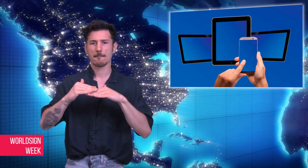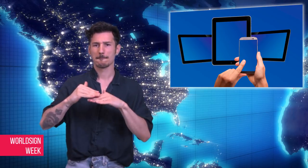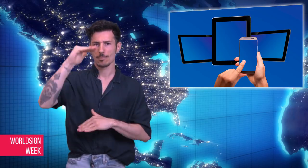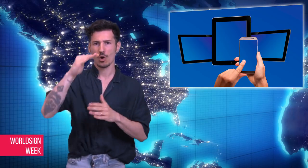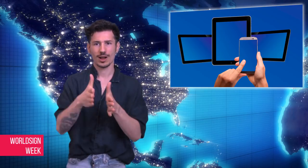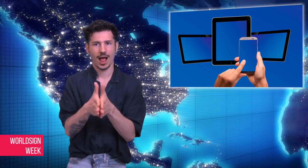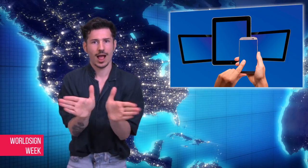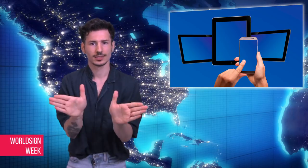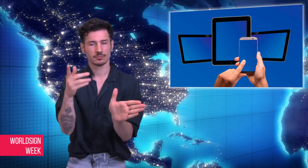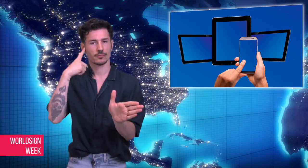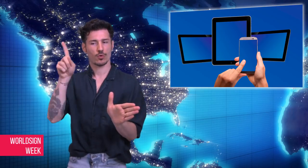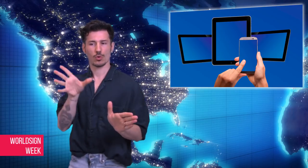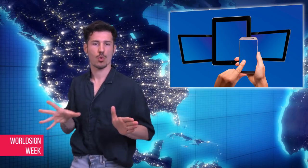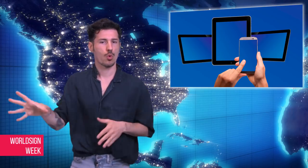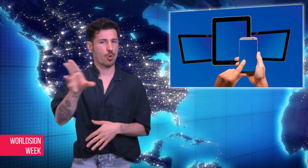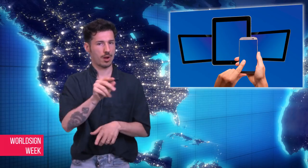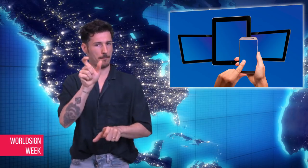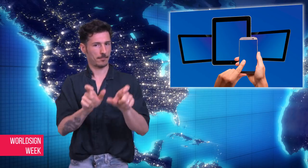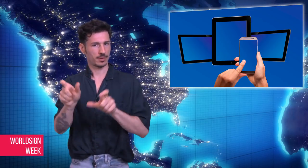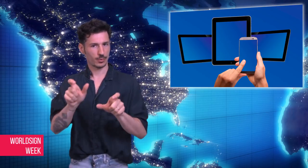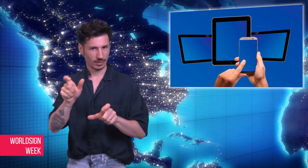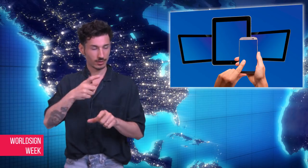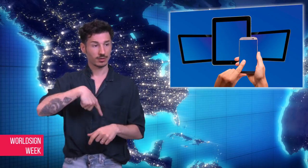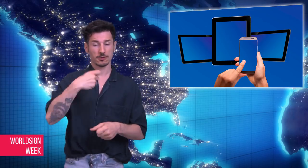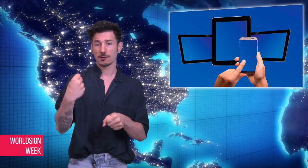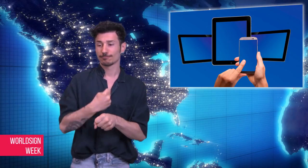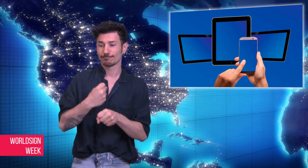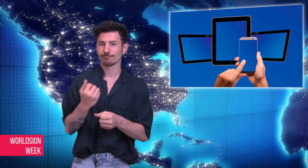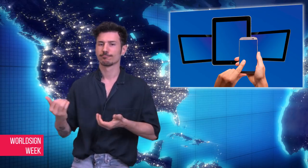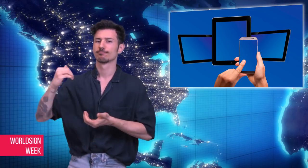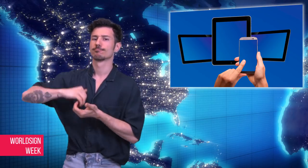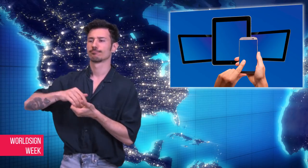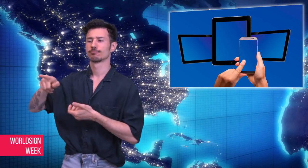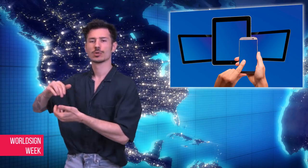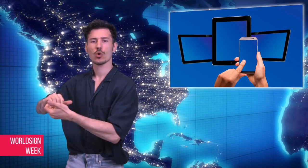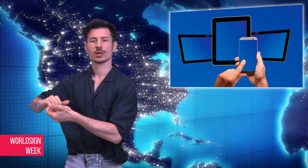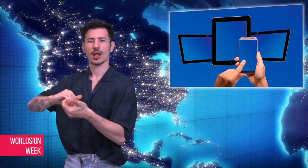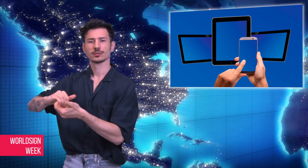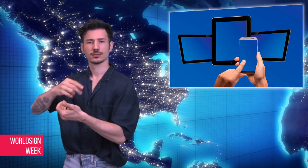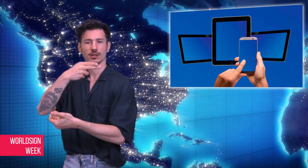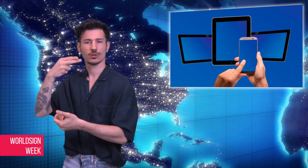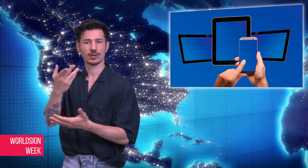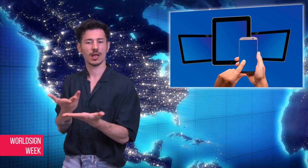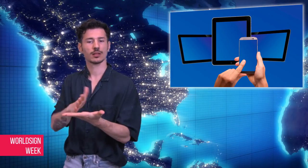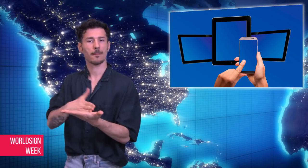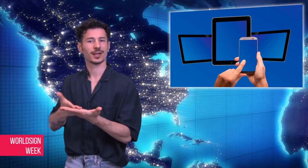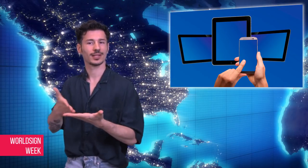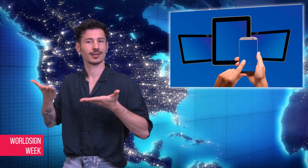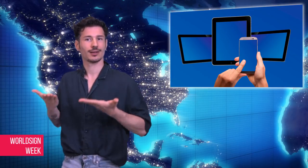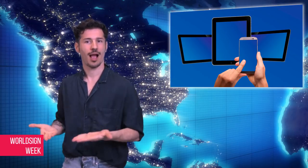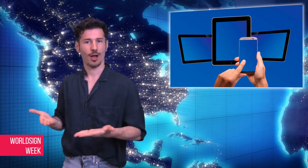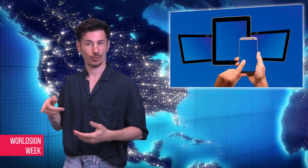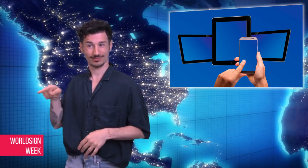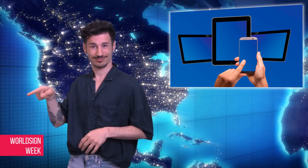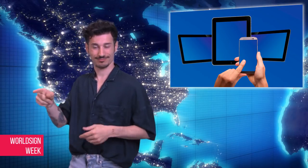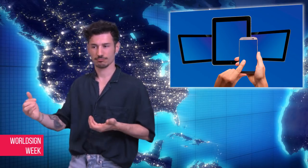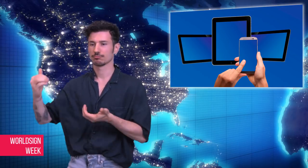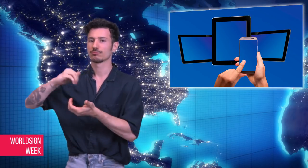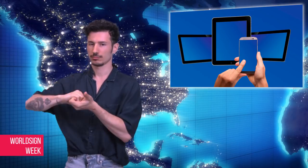teaming up with InterpreterNow to launch this new app is just one of the ways